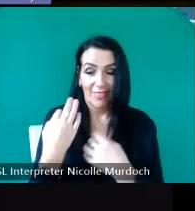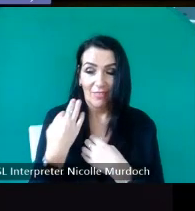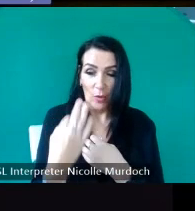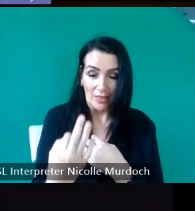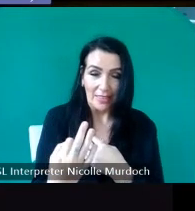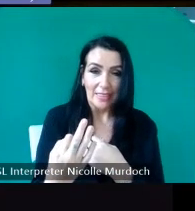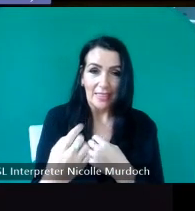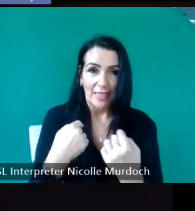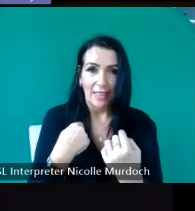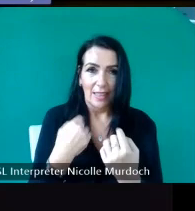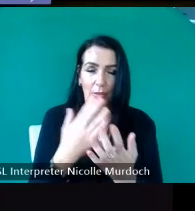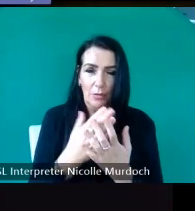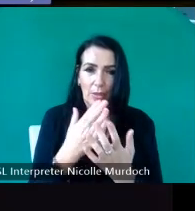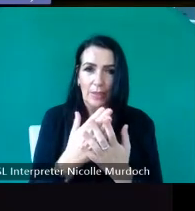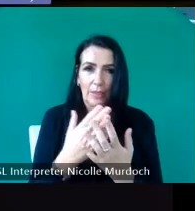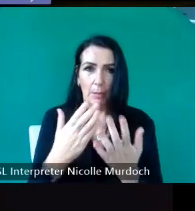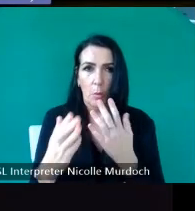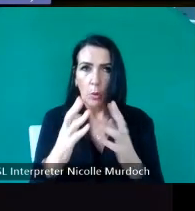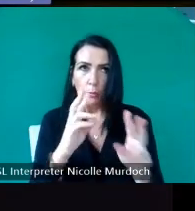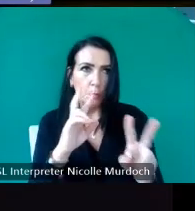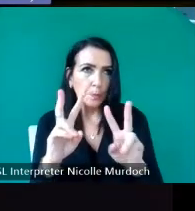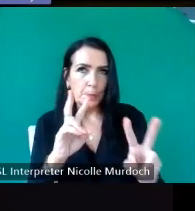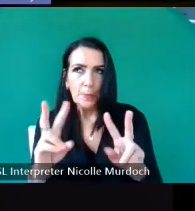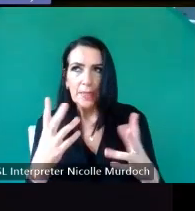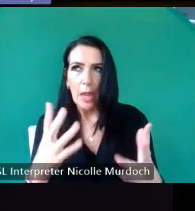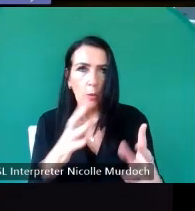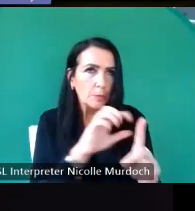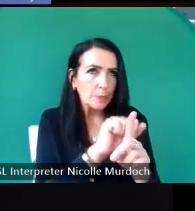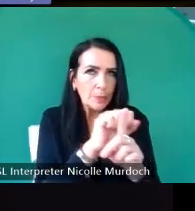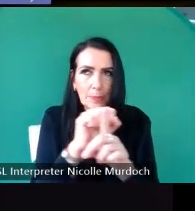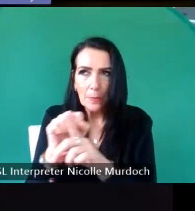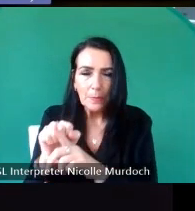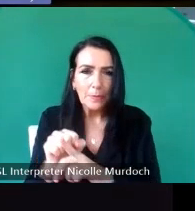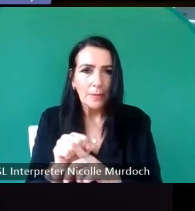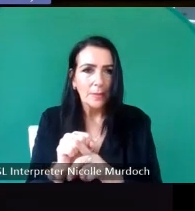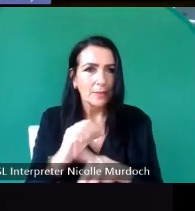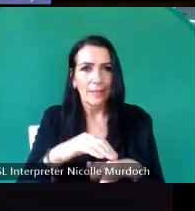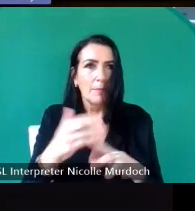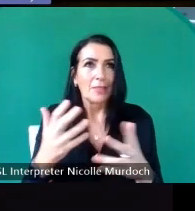I've been much more of observant when when I'm going around everywhere um even walking around